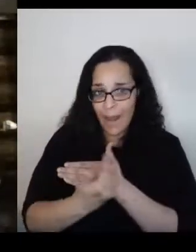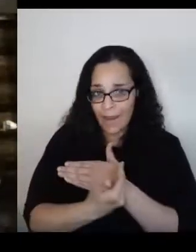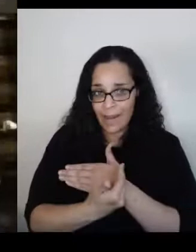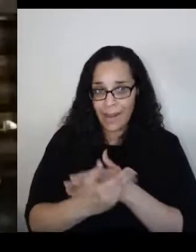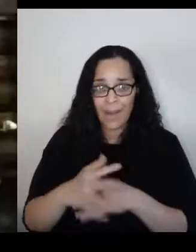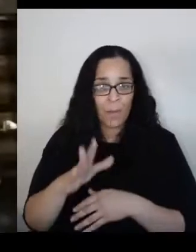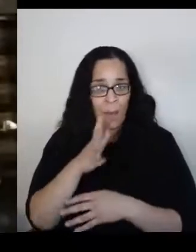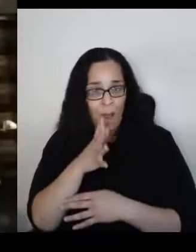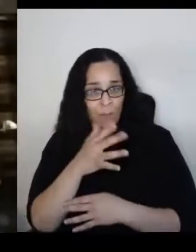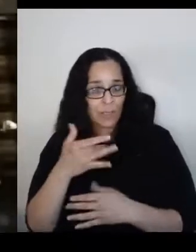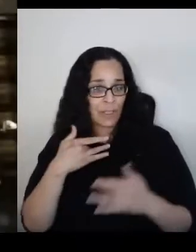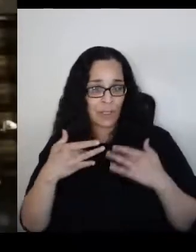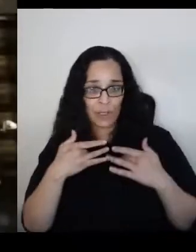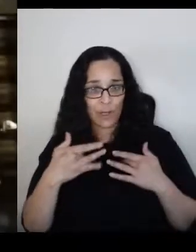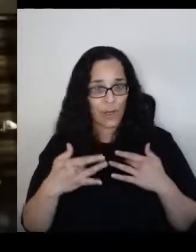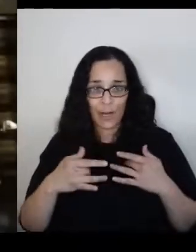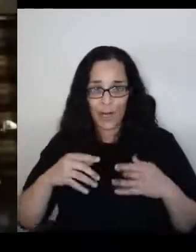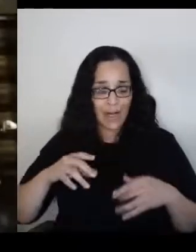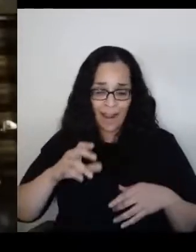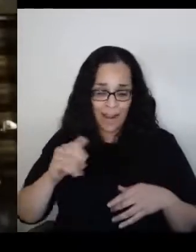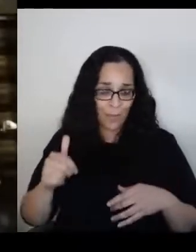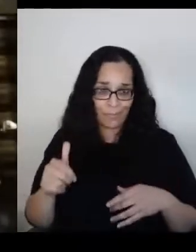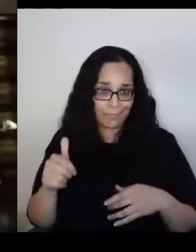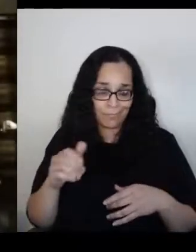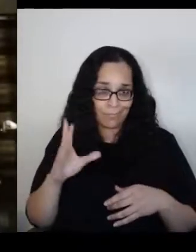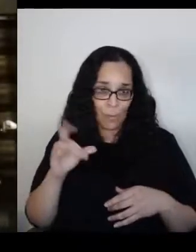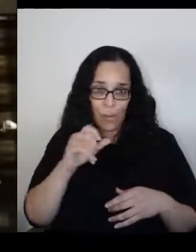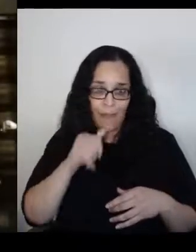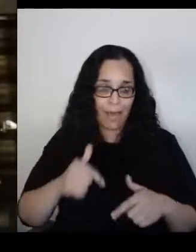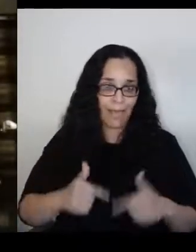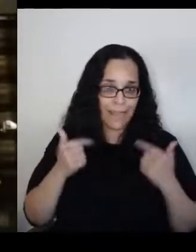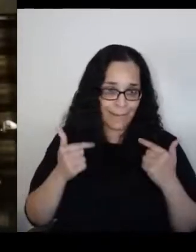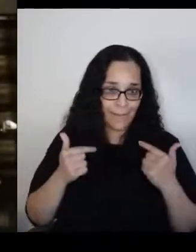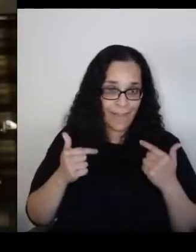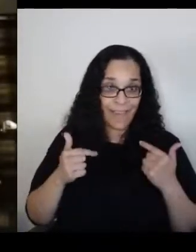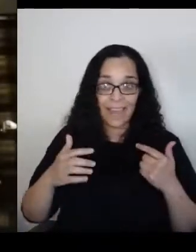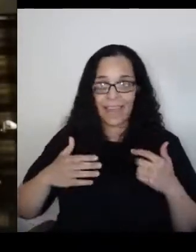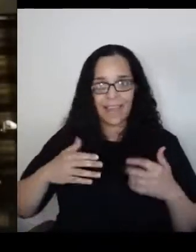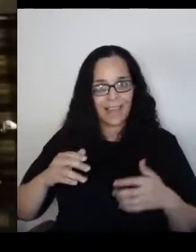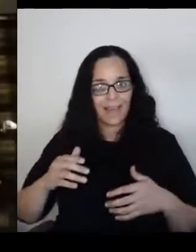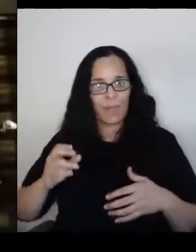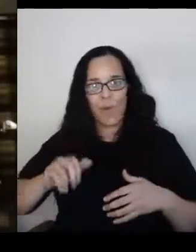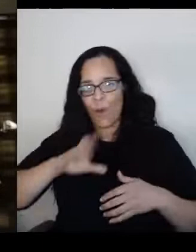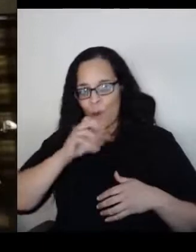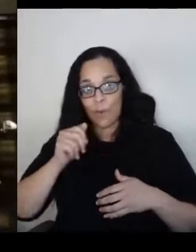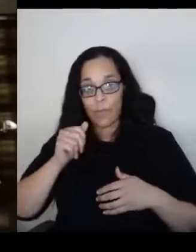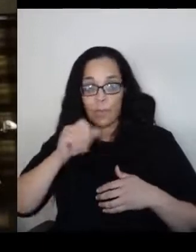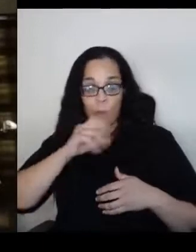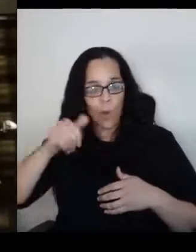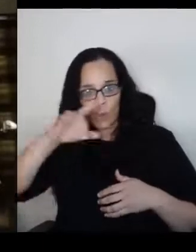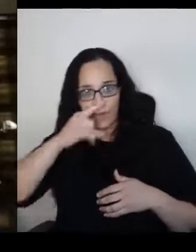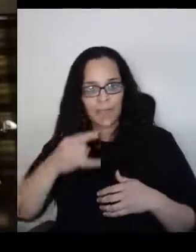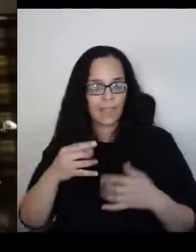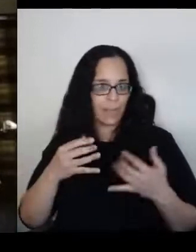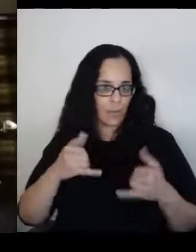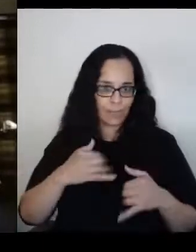The older kids were starving too and she moved me to the women's bunk and what I'm told,